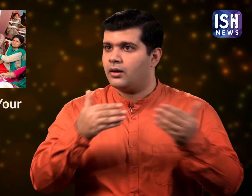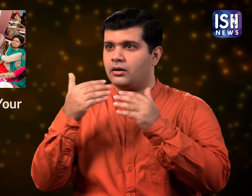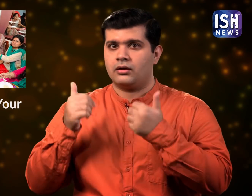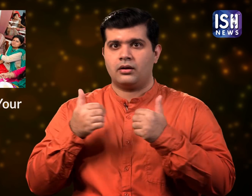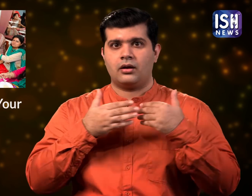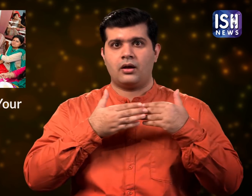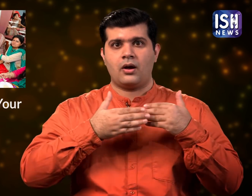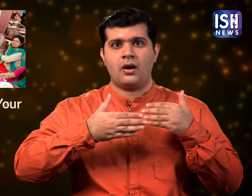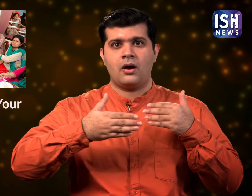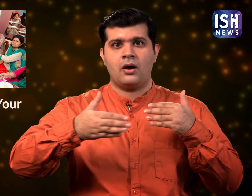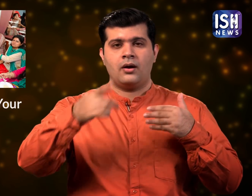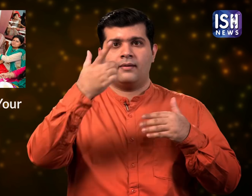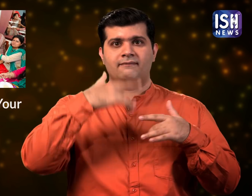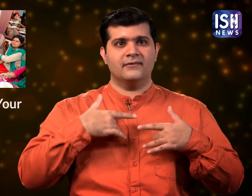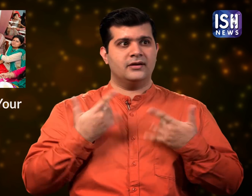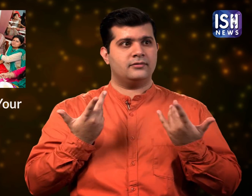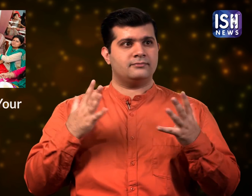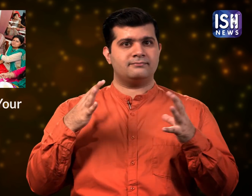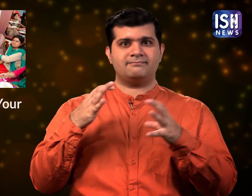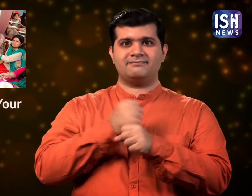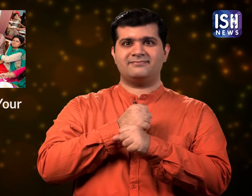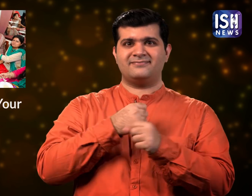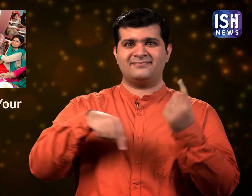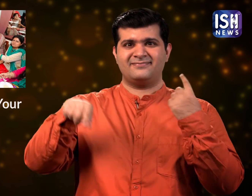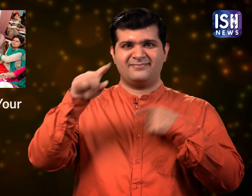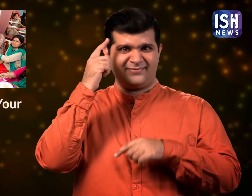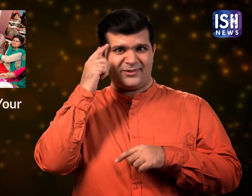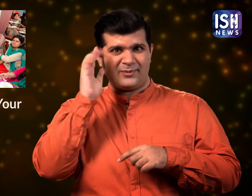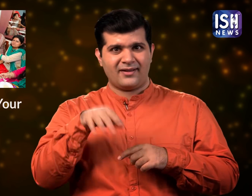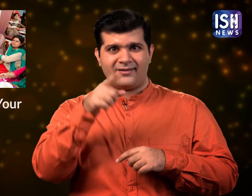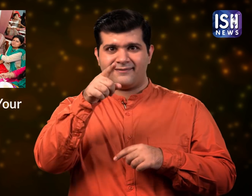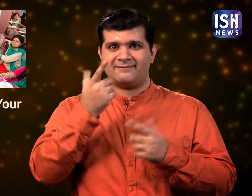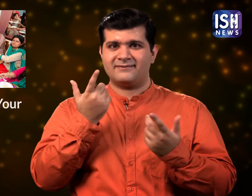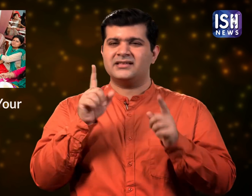You all must have missed out on meeting people.